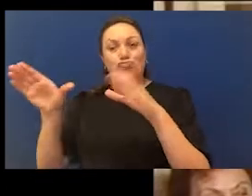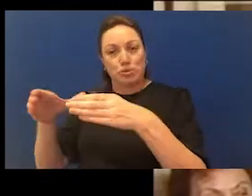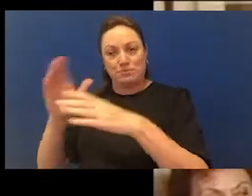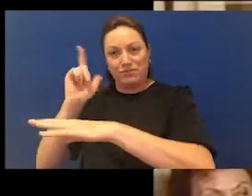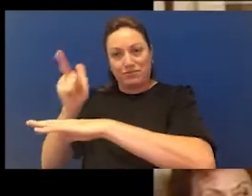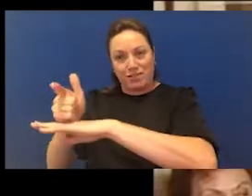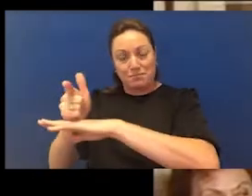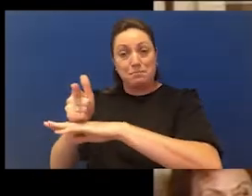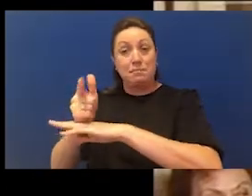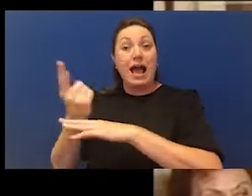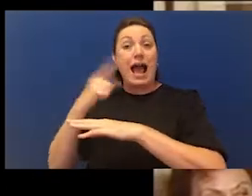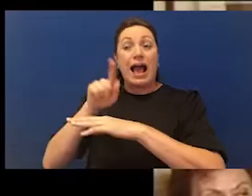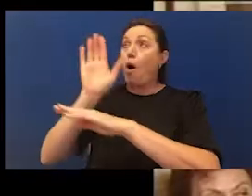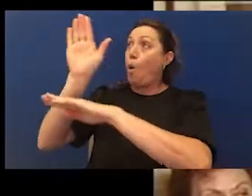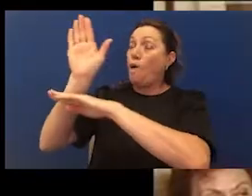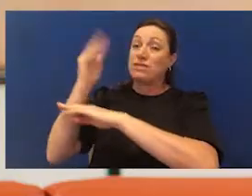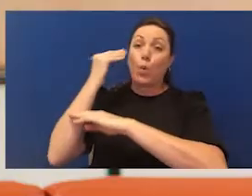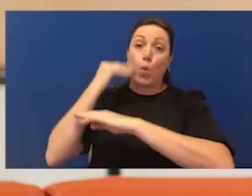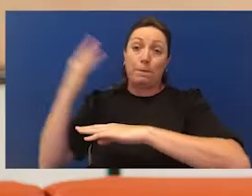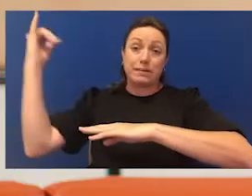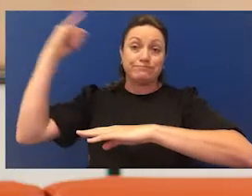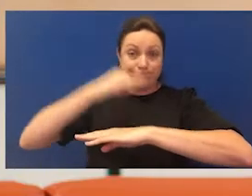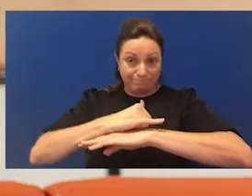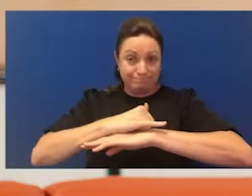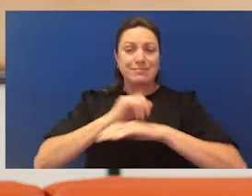each group. What we done back there.